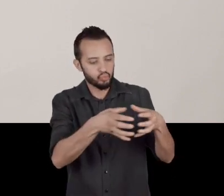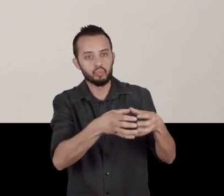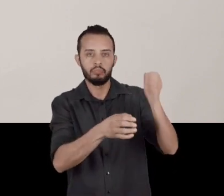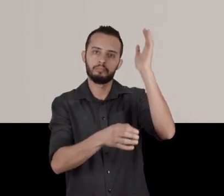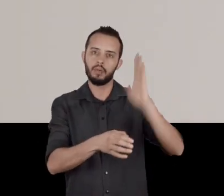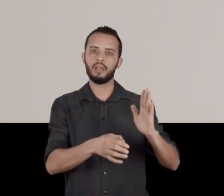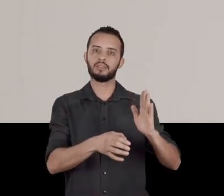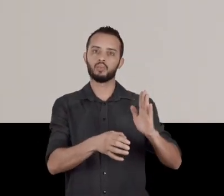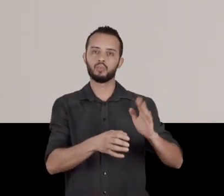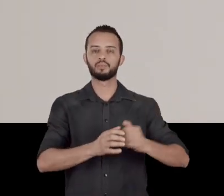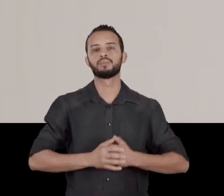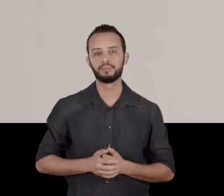That's not always been the case.